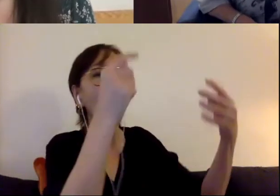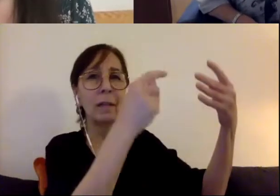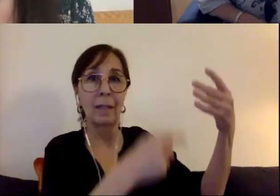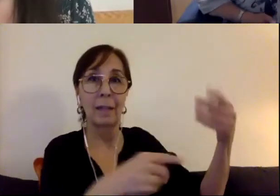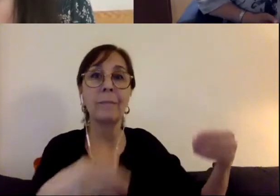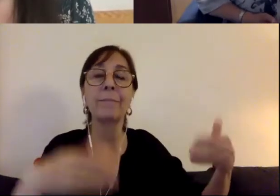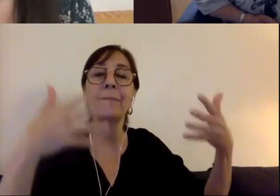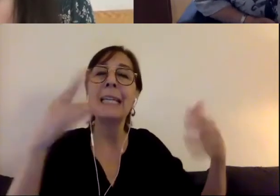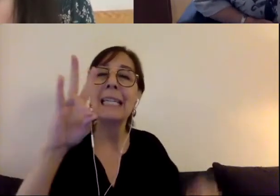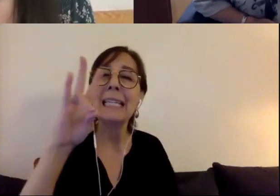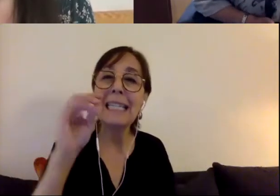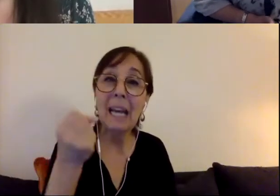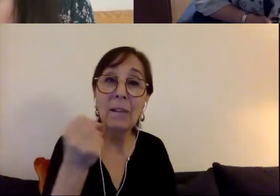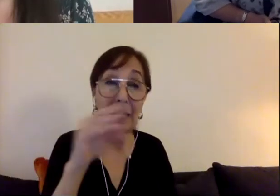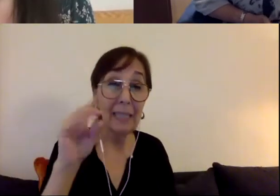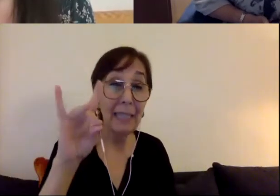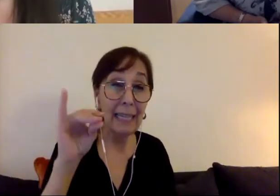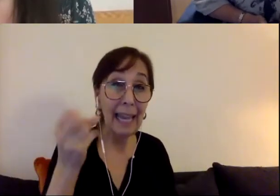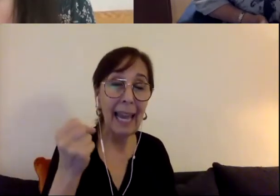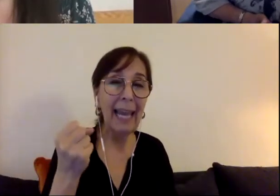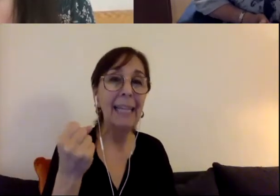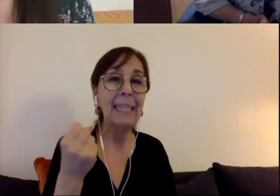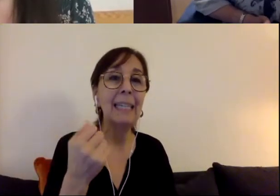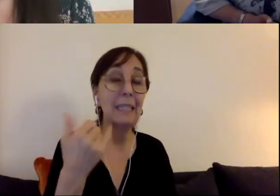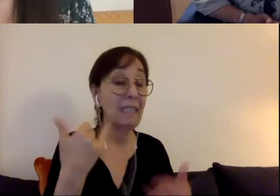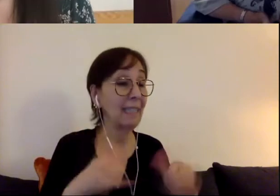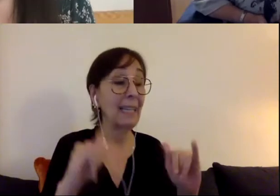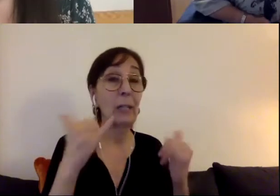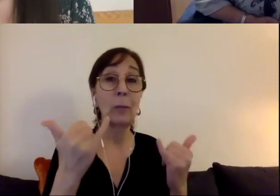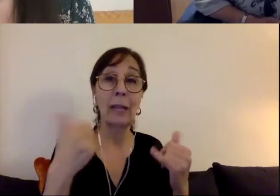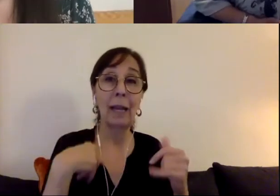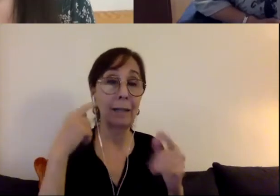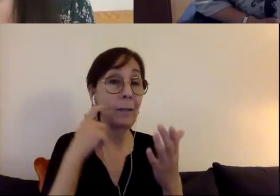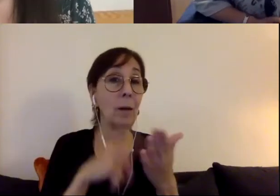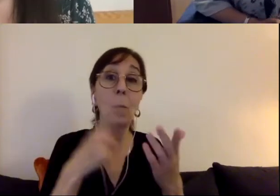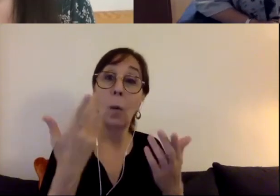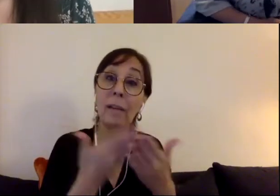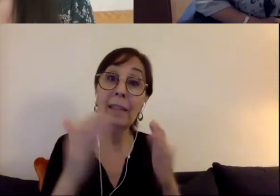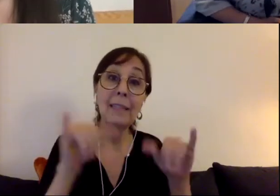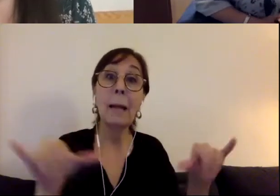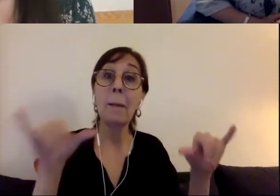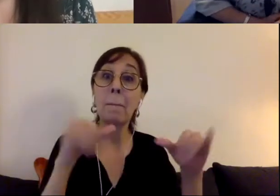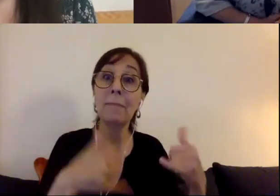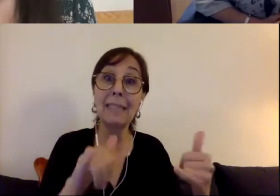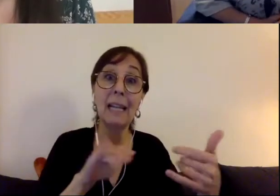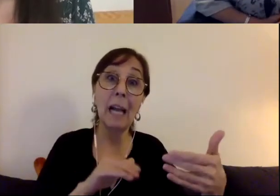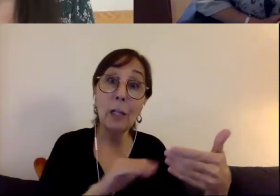til today, one of the things that we continue to address is the ability for